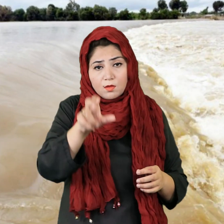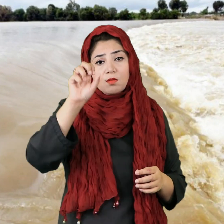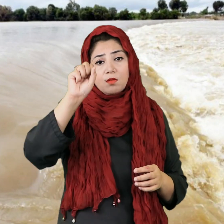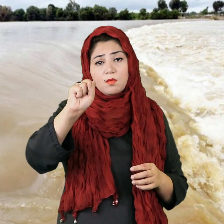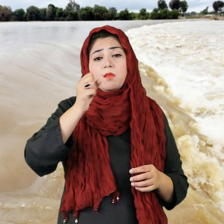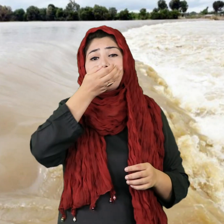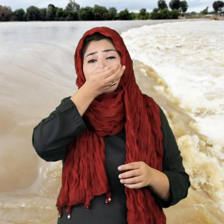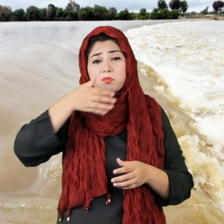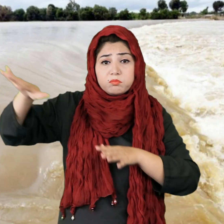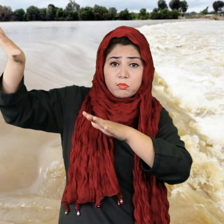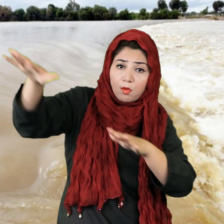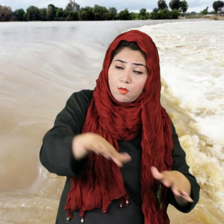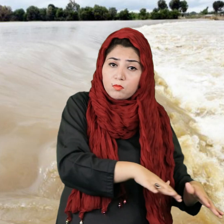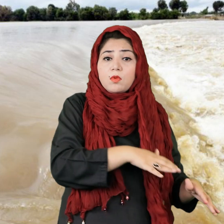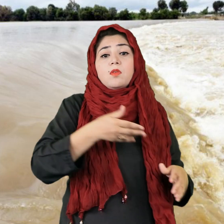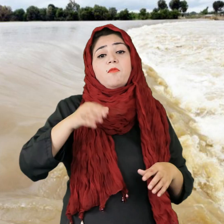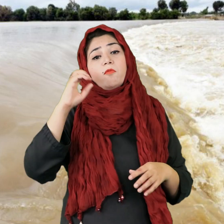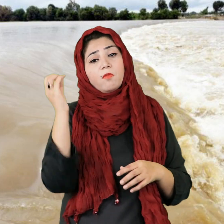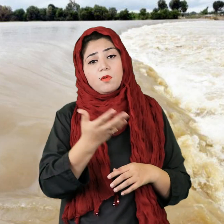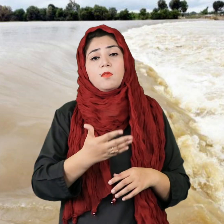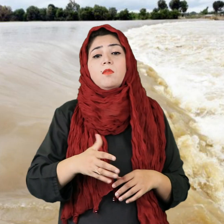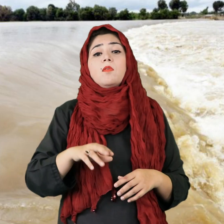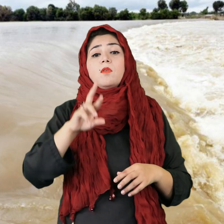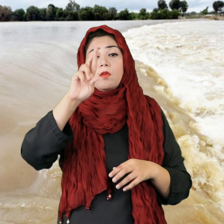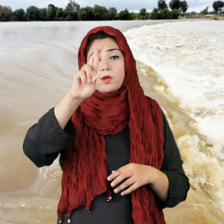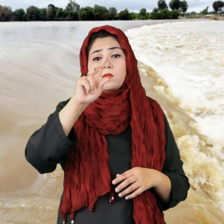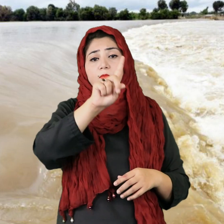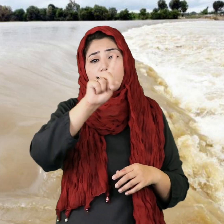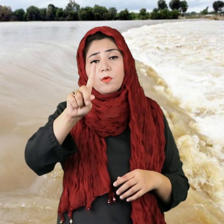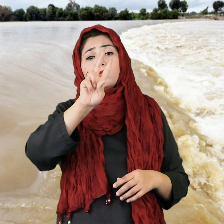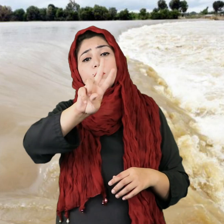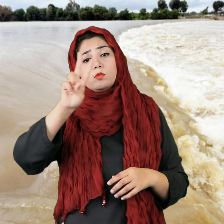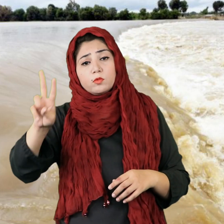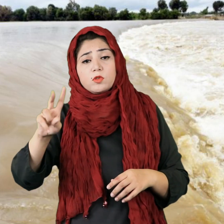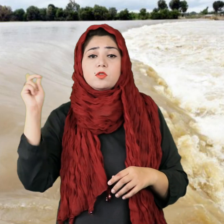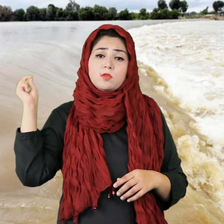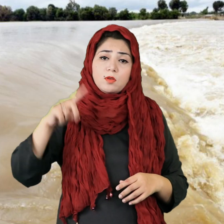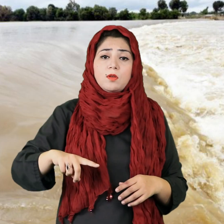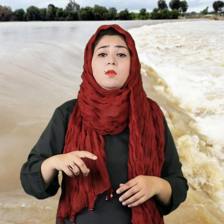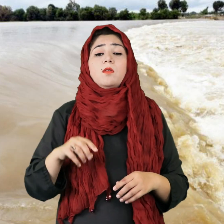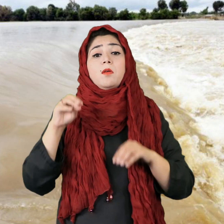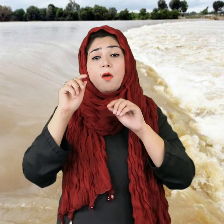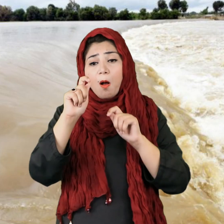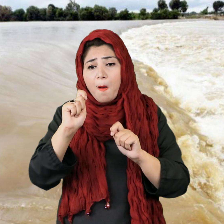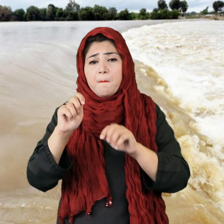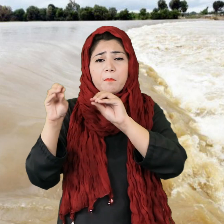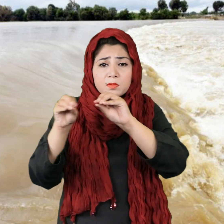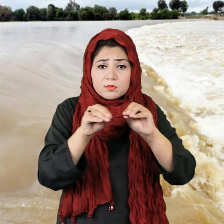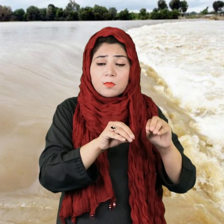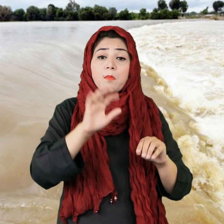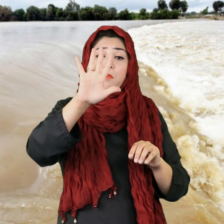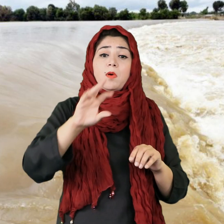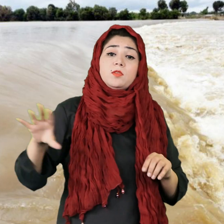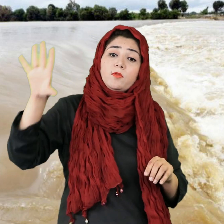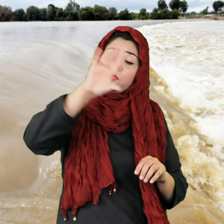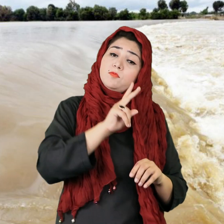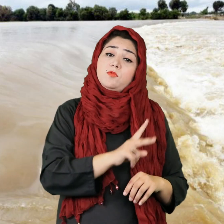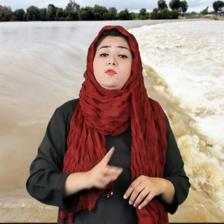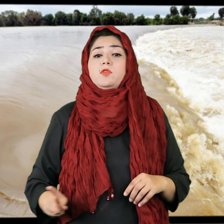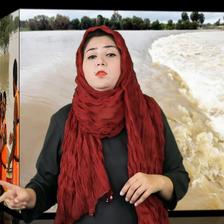The rescue operations by Rescue 1122 are continuing for a fifth day following the crossing of the Sutlej flood water.